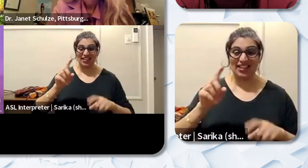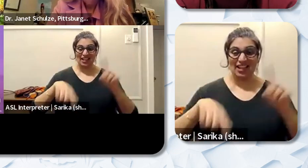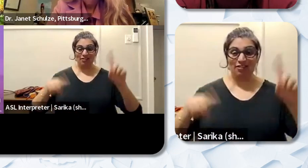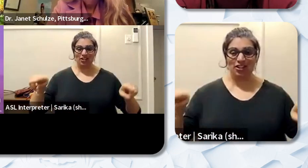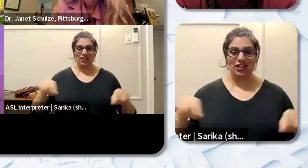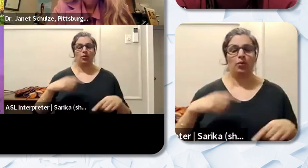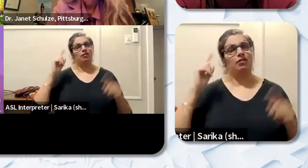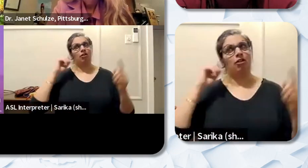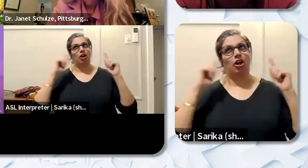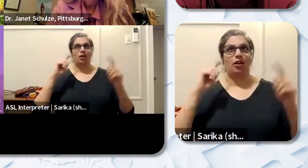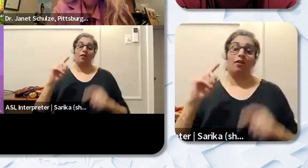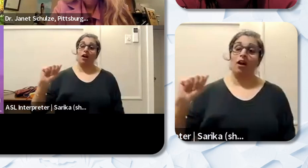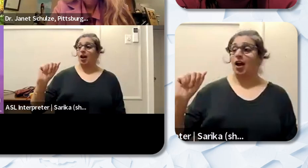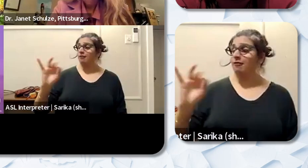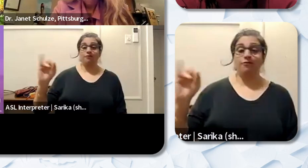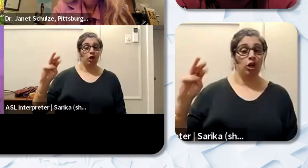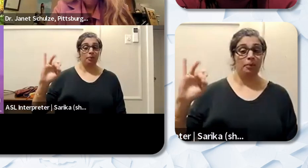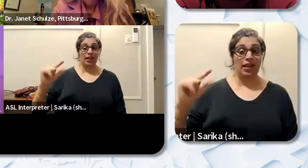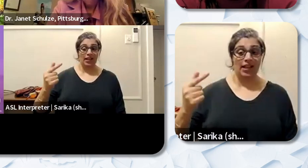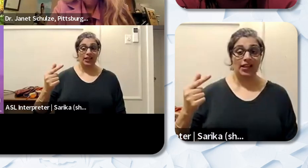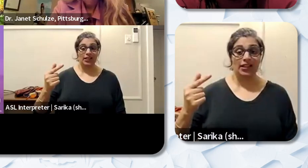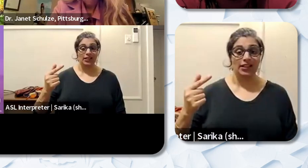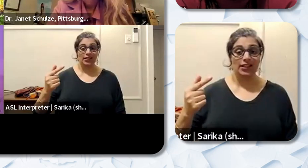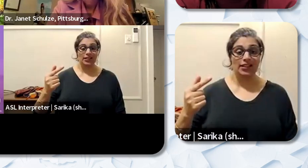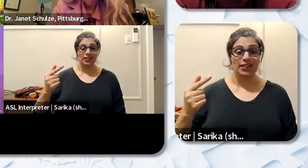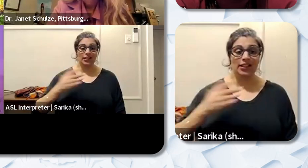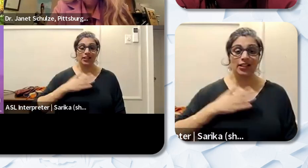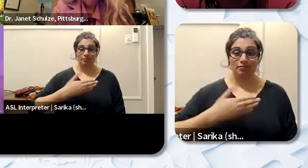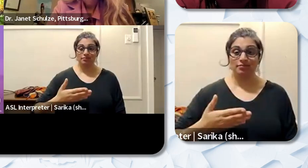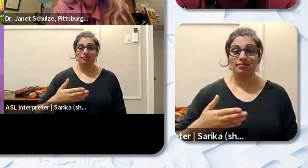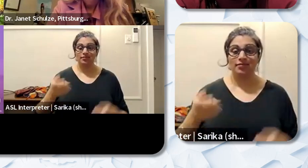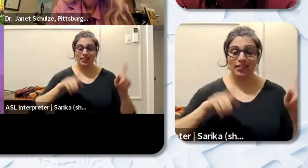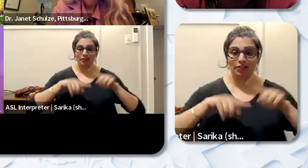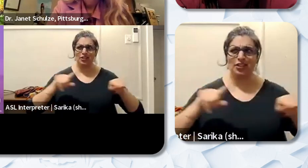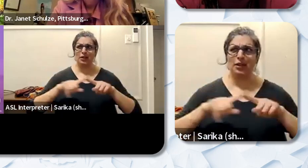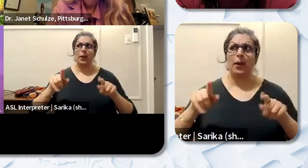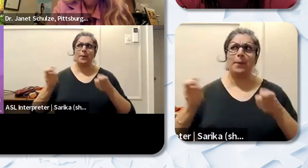managing diversity. That's an inter interesting concept there. And Dr. Schulze. And I mean you